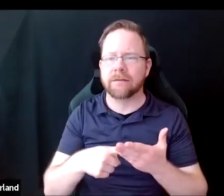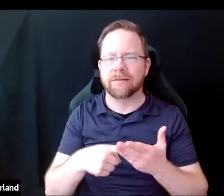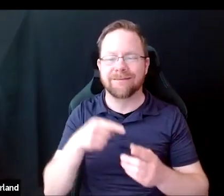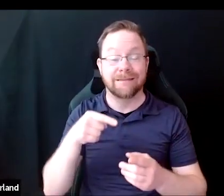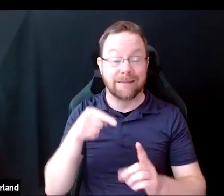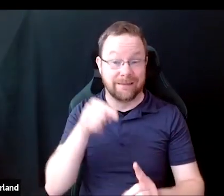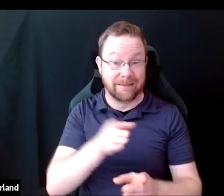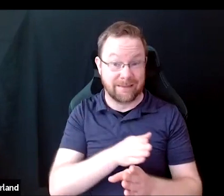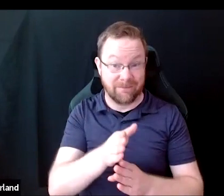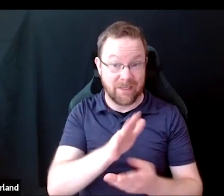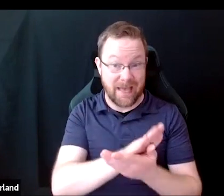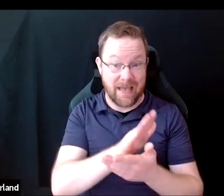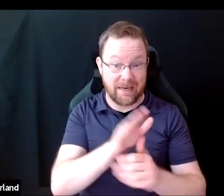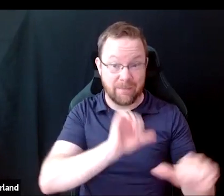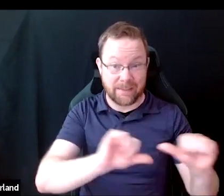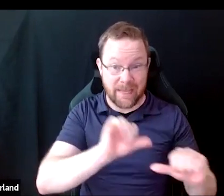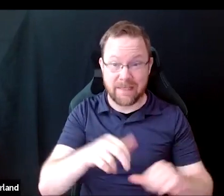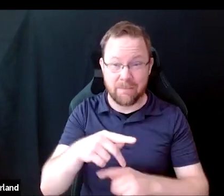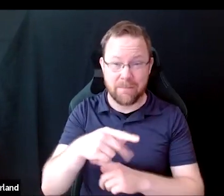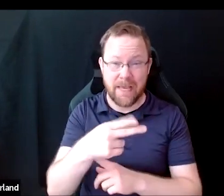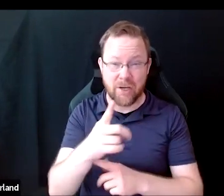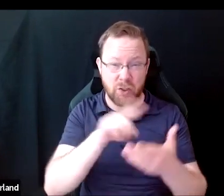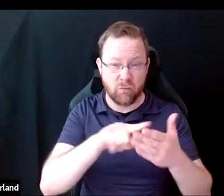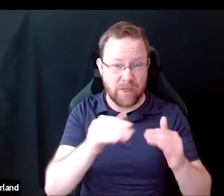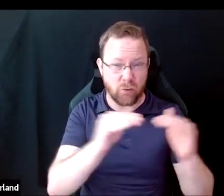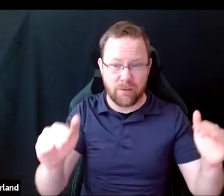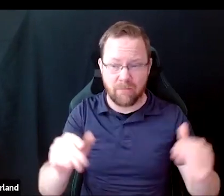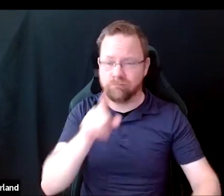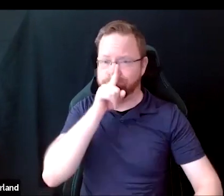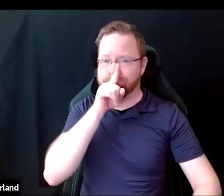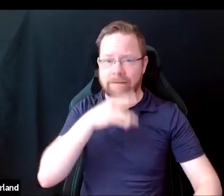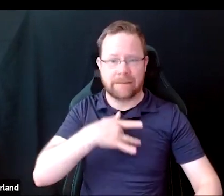the PhD research level right now.